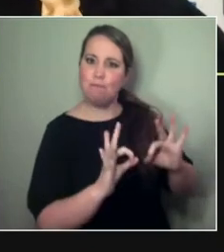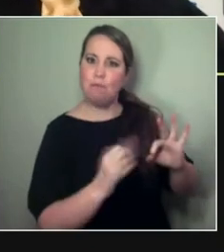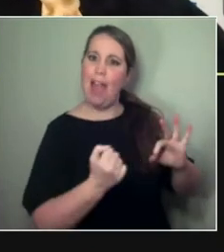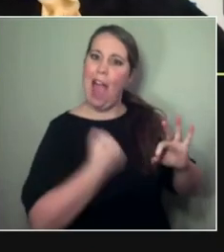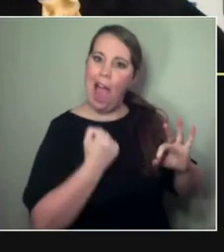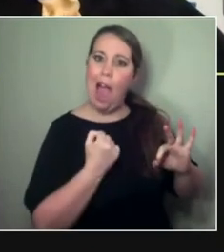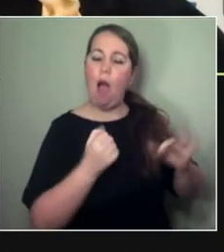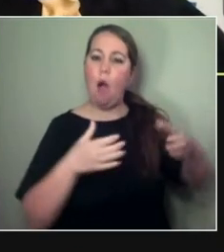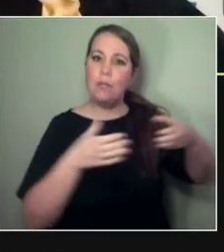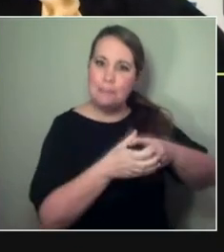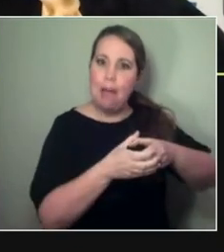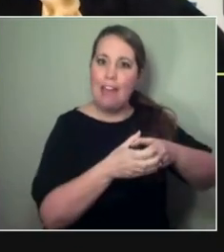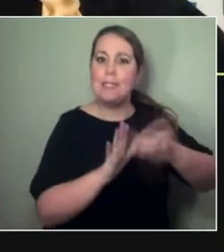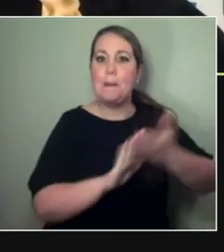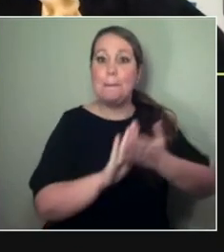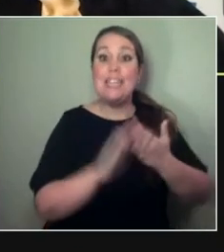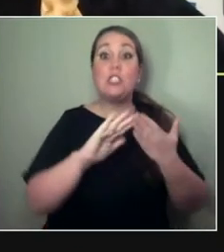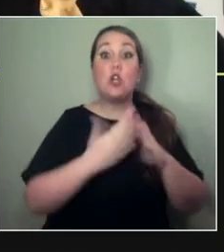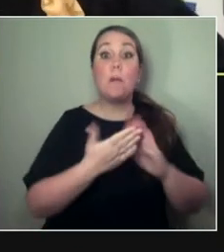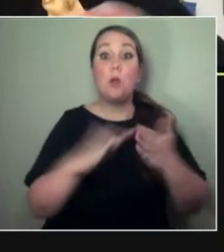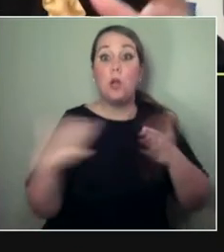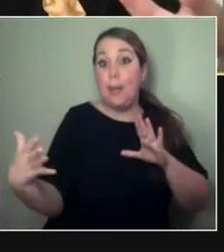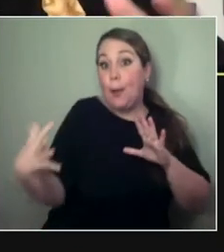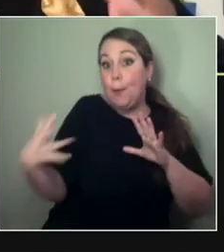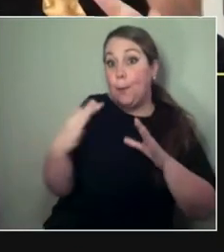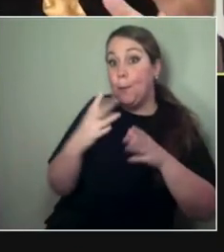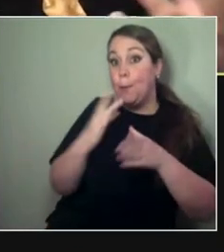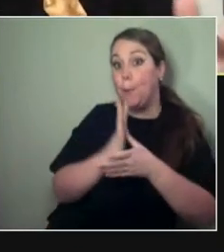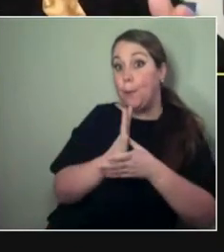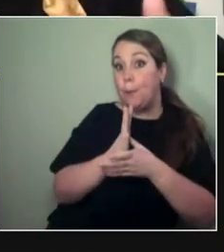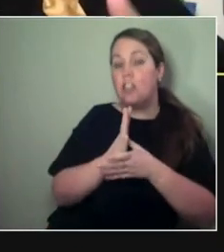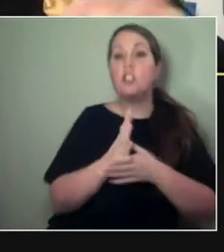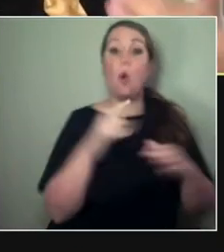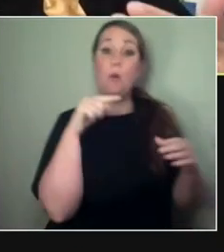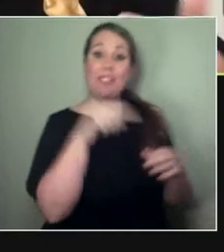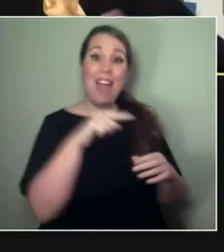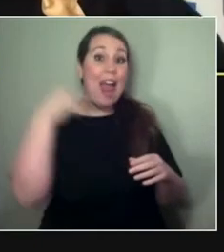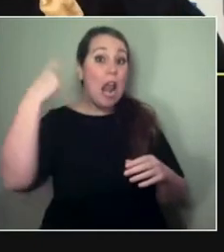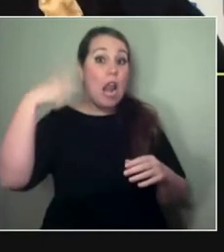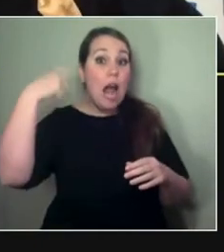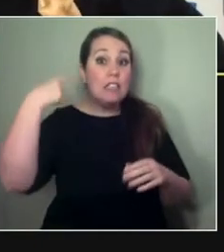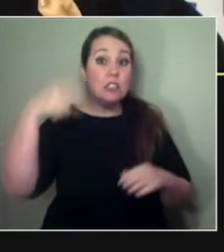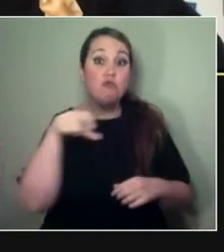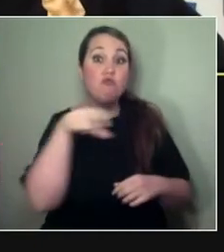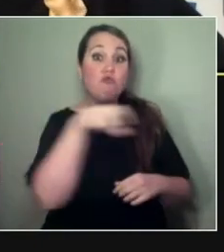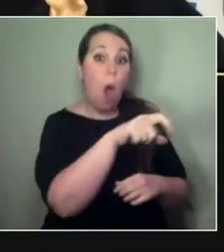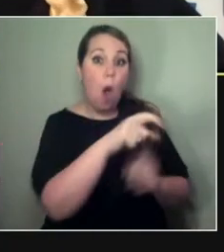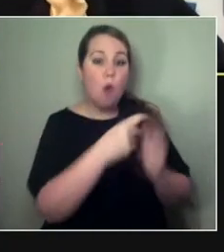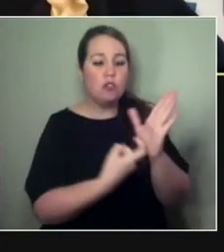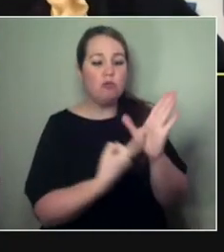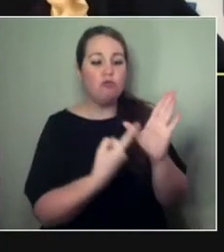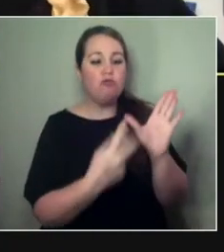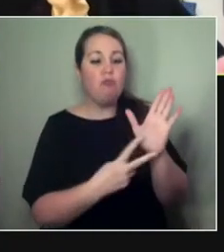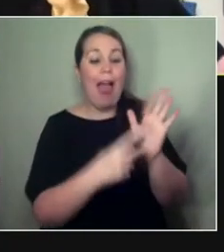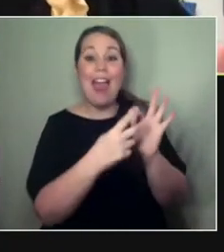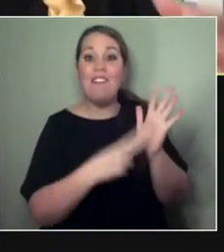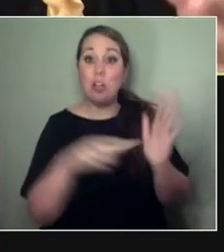And so Moku became this space, like a hub, where we could kind of bring everyone in that was already